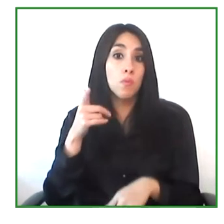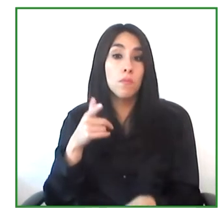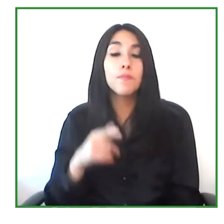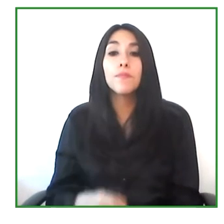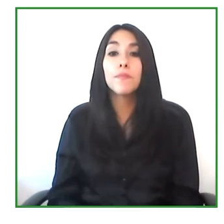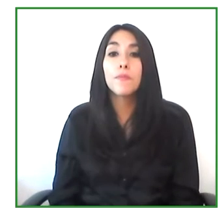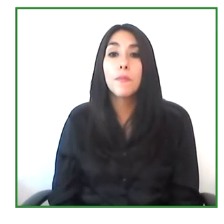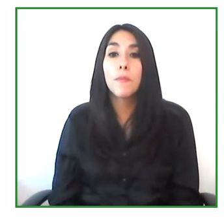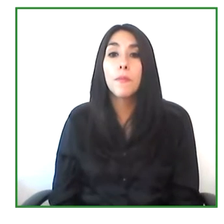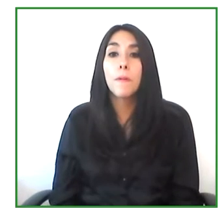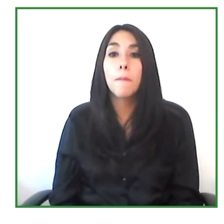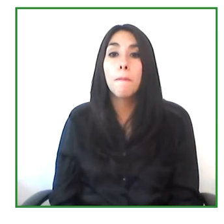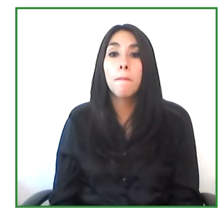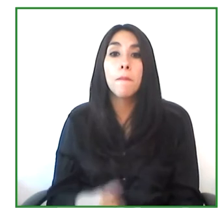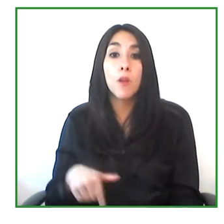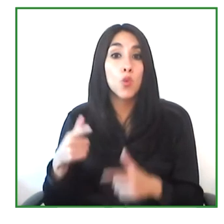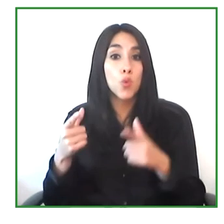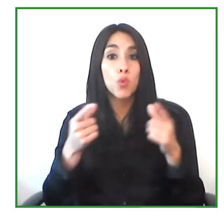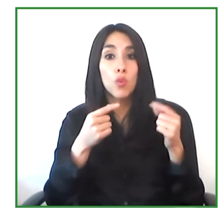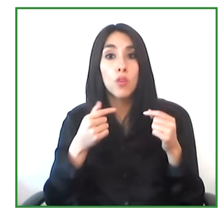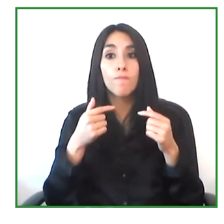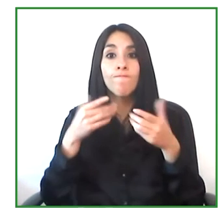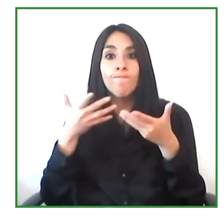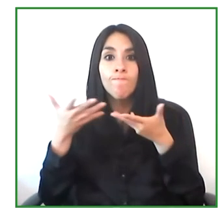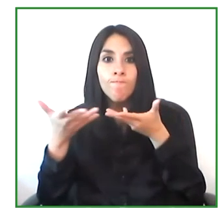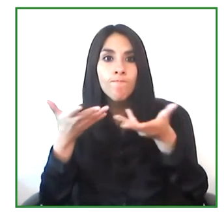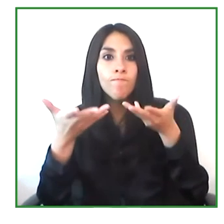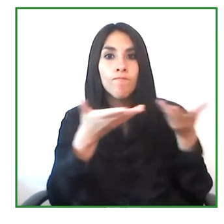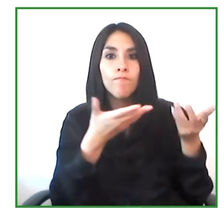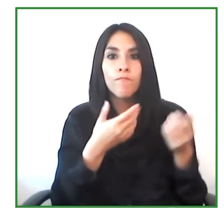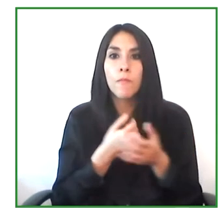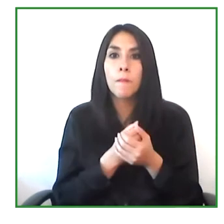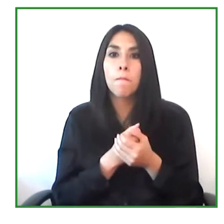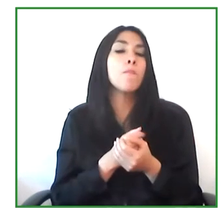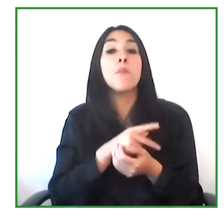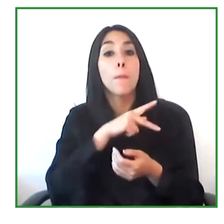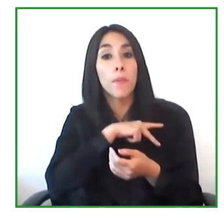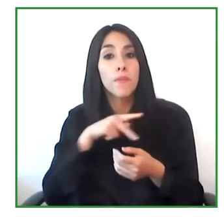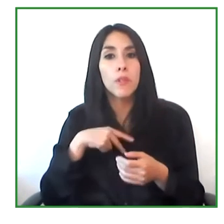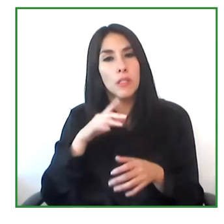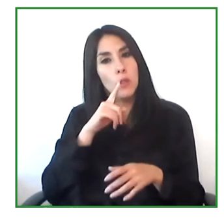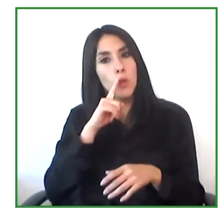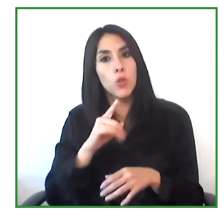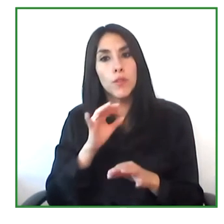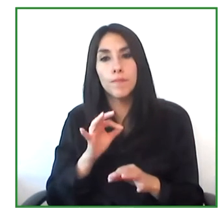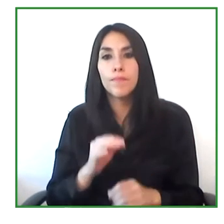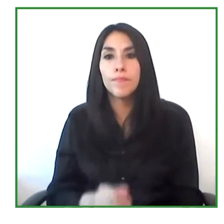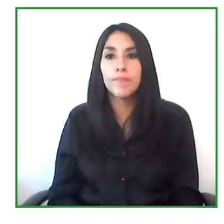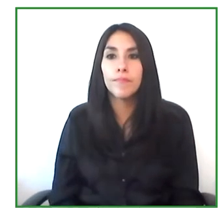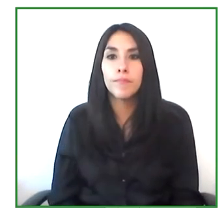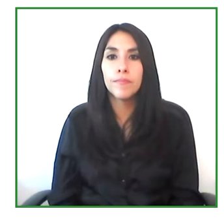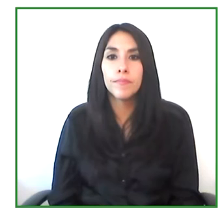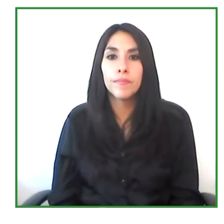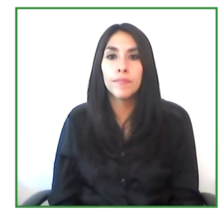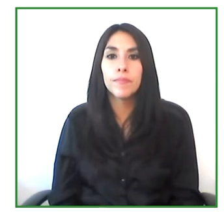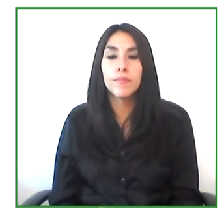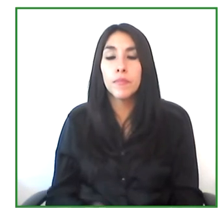I think we need to establish more public private alliances so that we can guarantee resources, not just in terms of materials